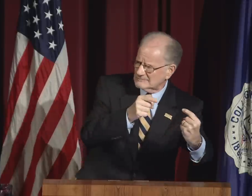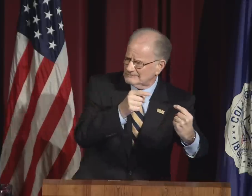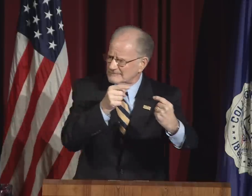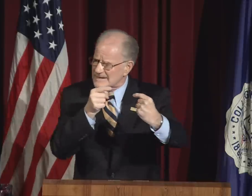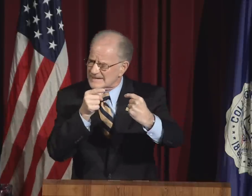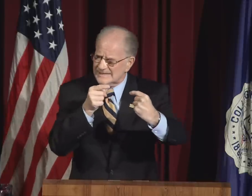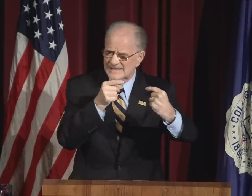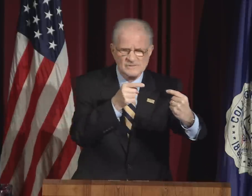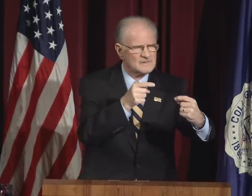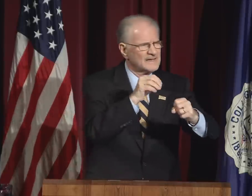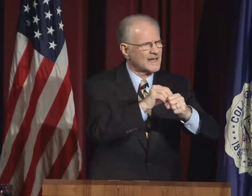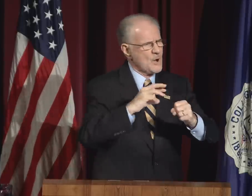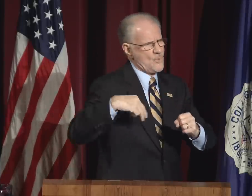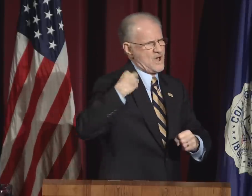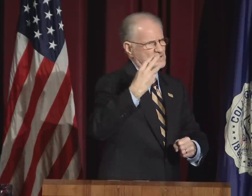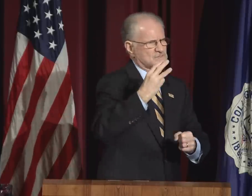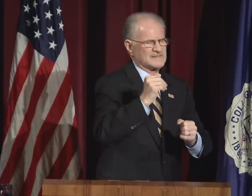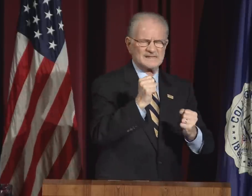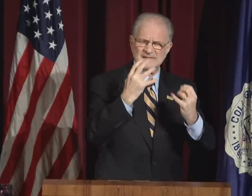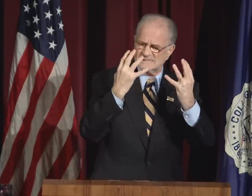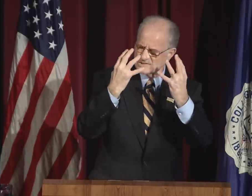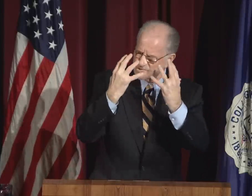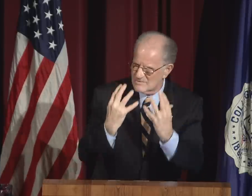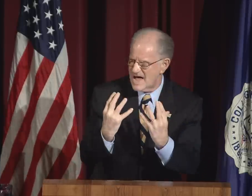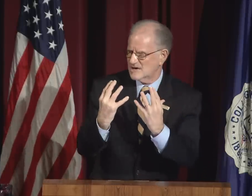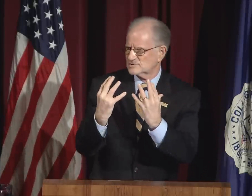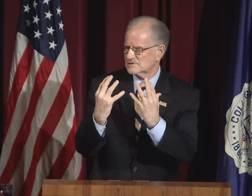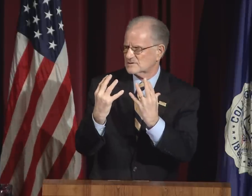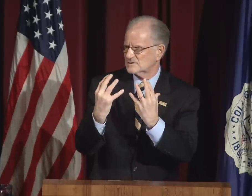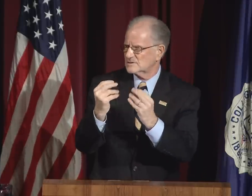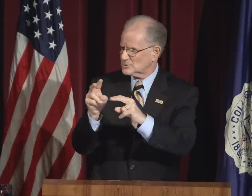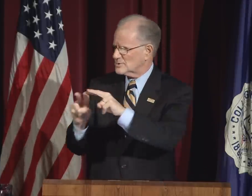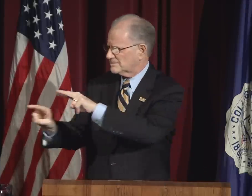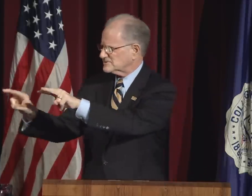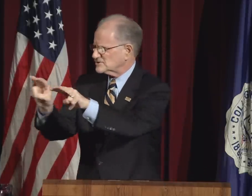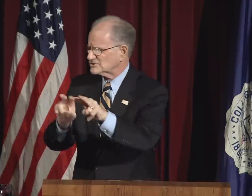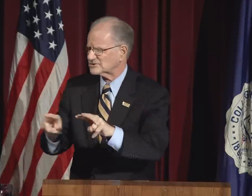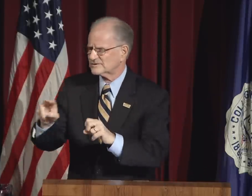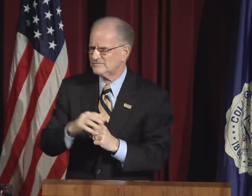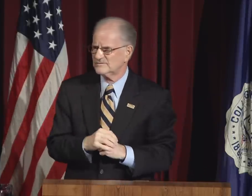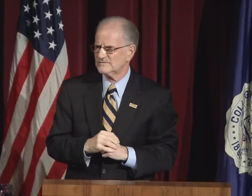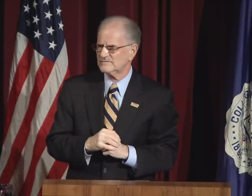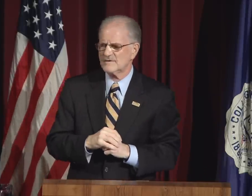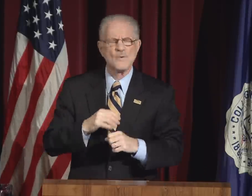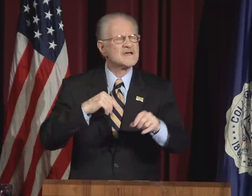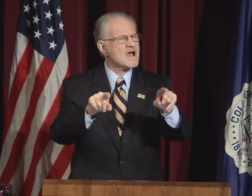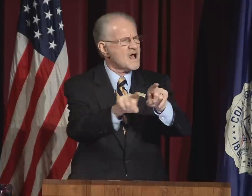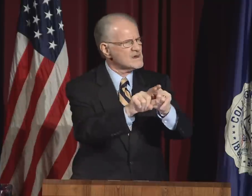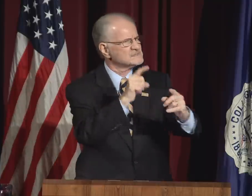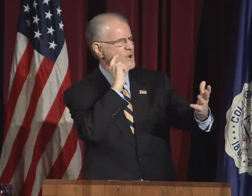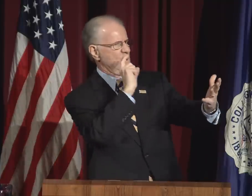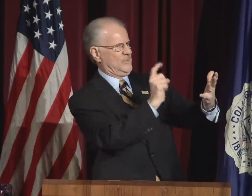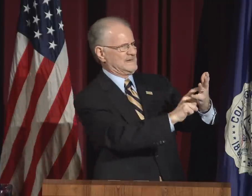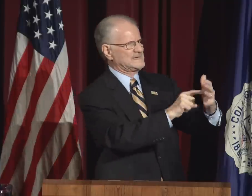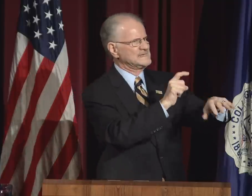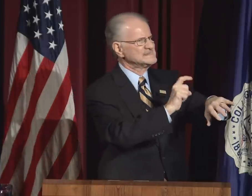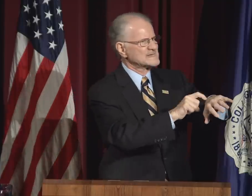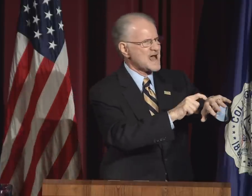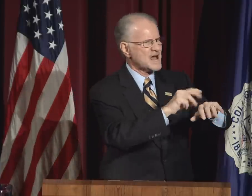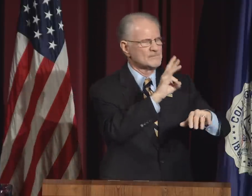of constant contention in Washington is tragic to observe.